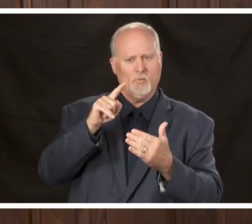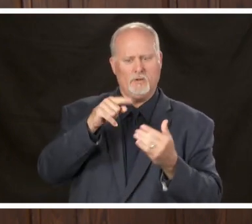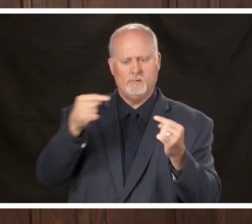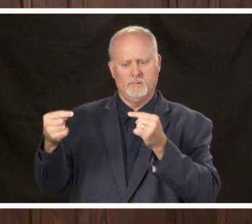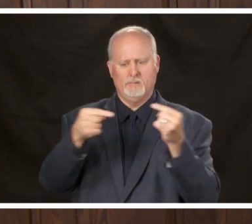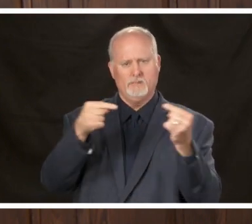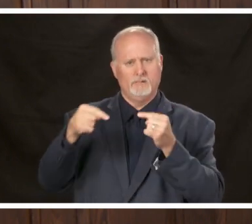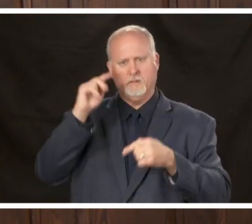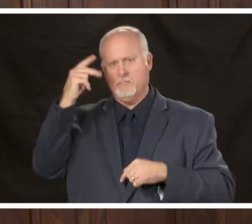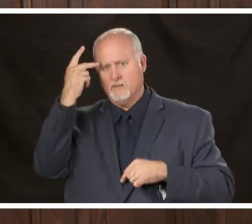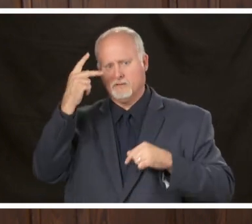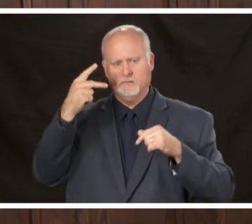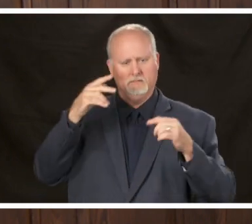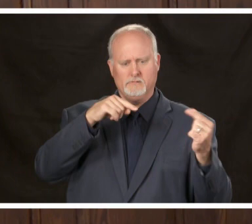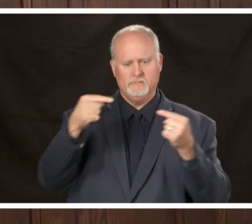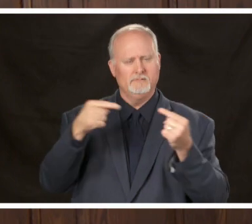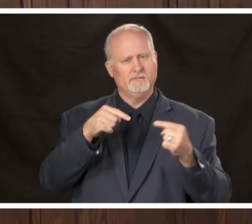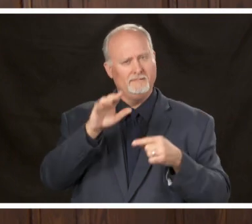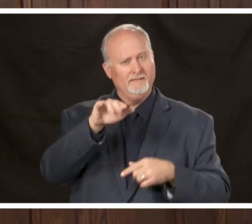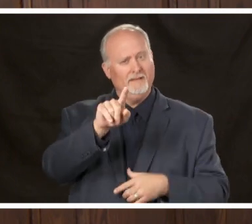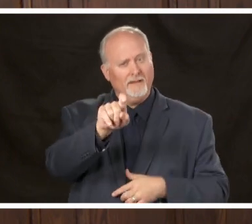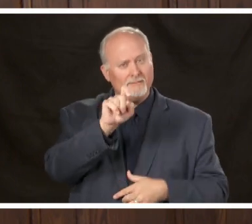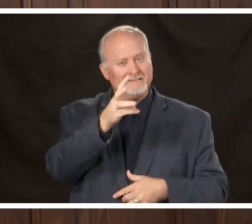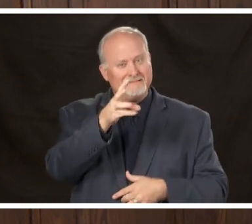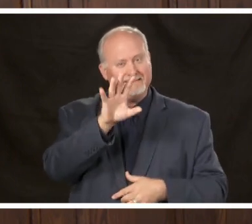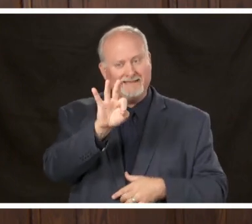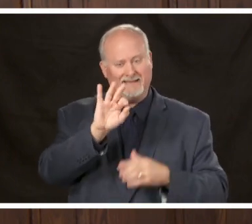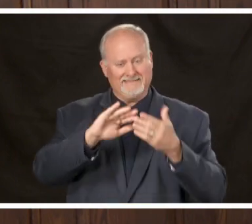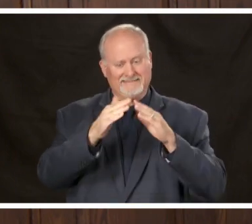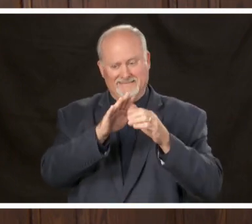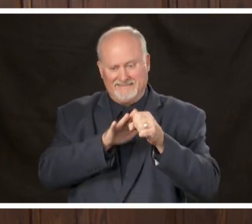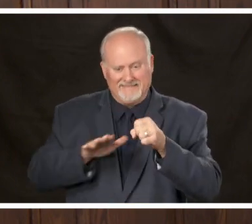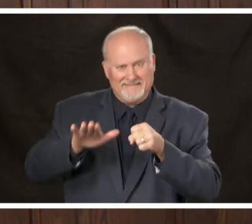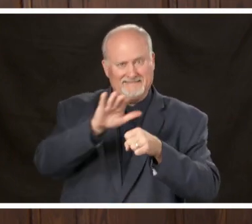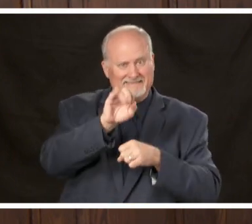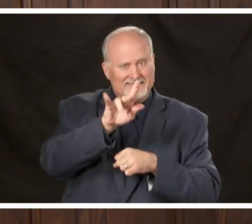remind people that there are 169 cities across the state of Alabama and the